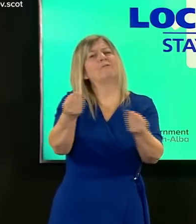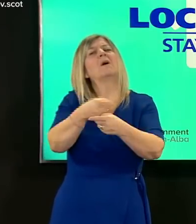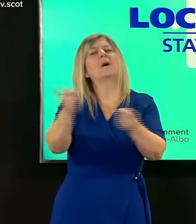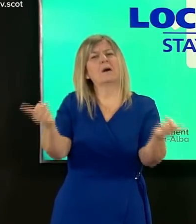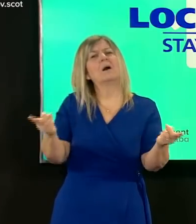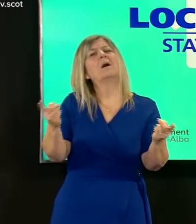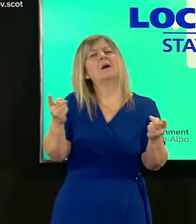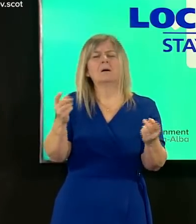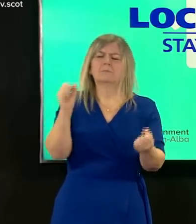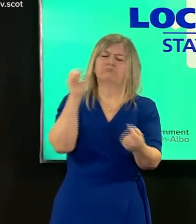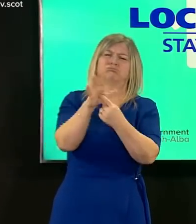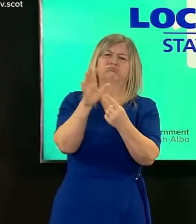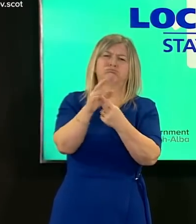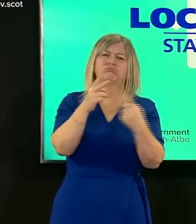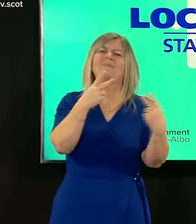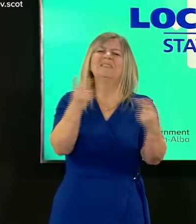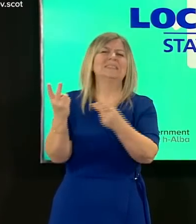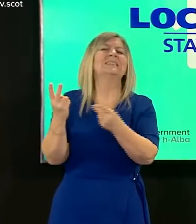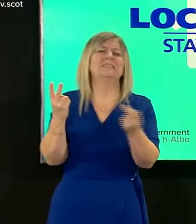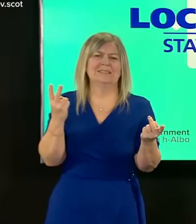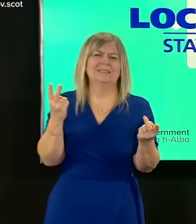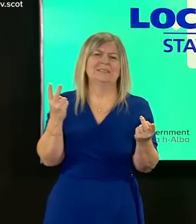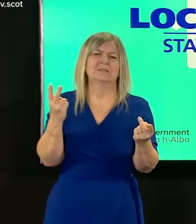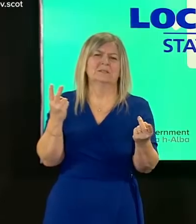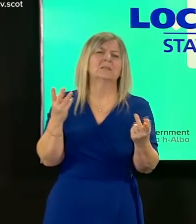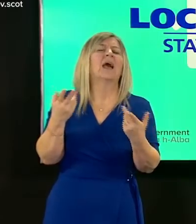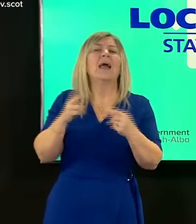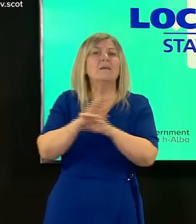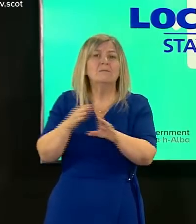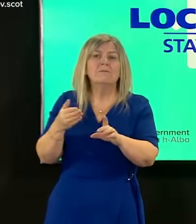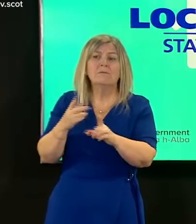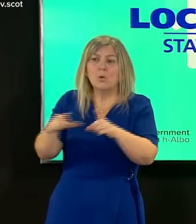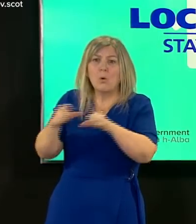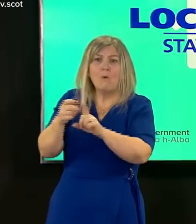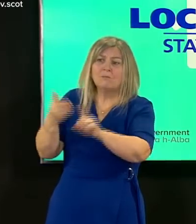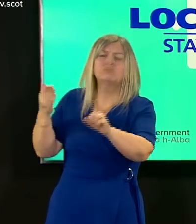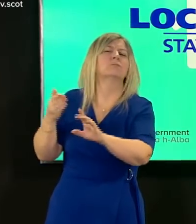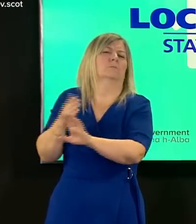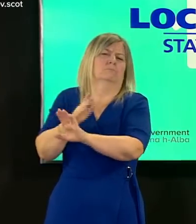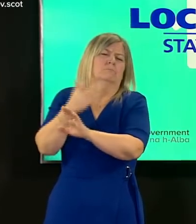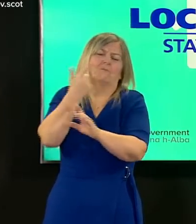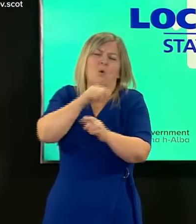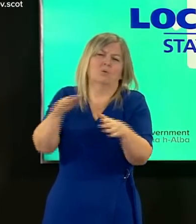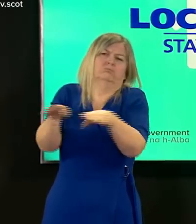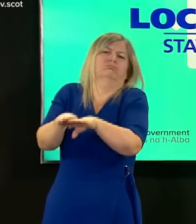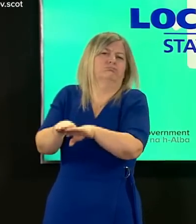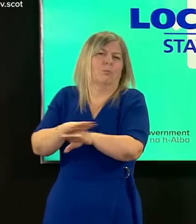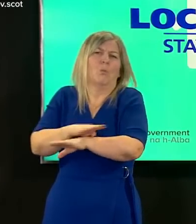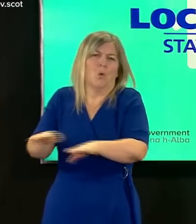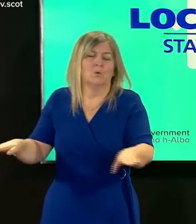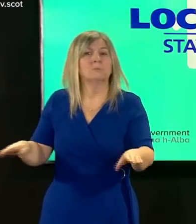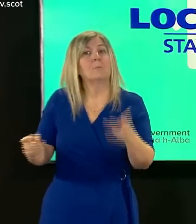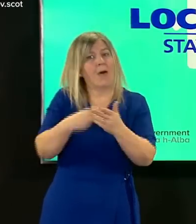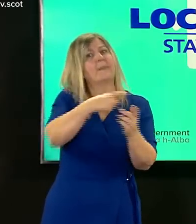really vital contact meaningful contact between family members and their loved ones in care homes